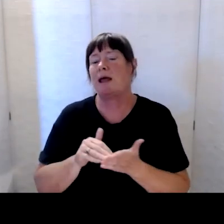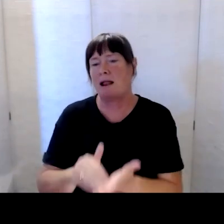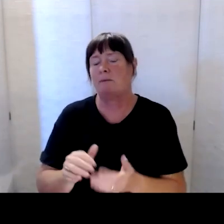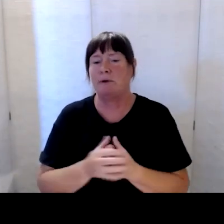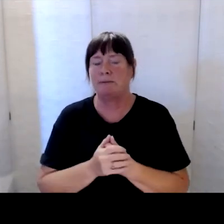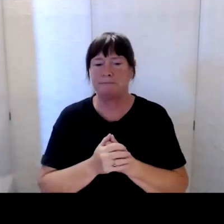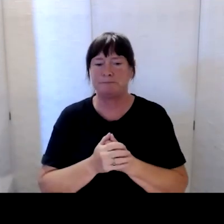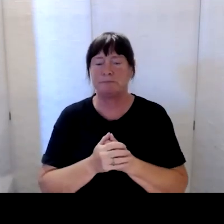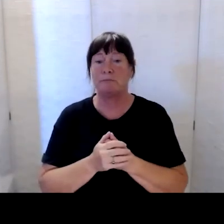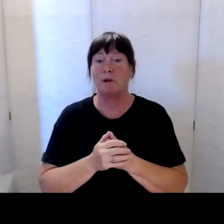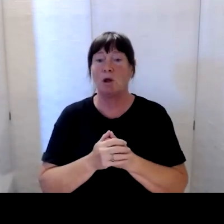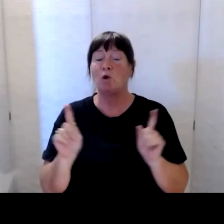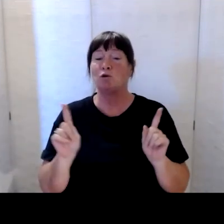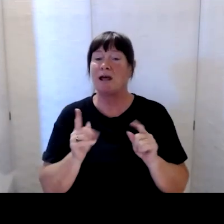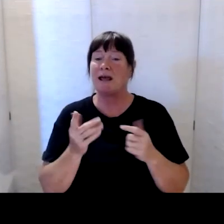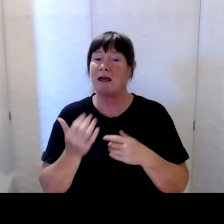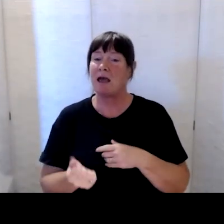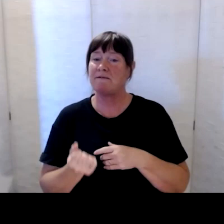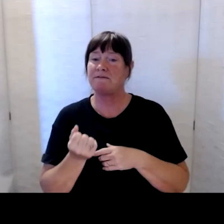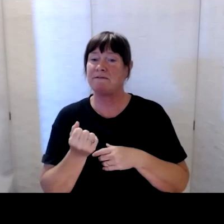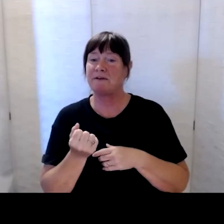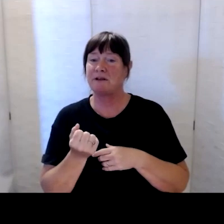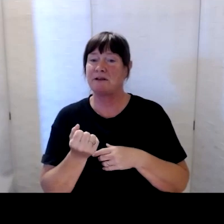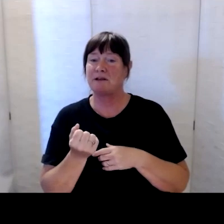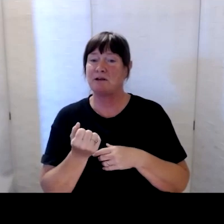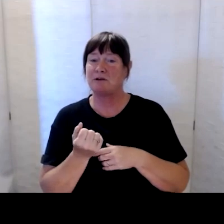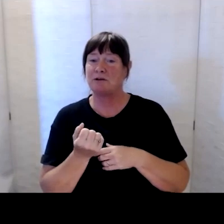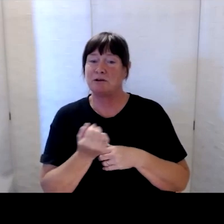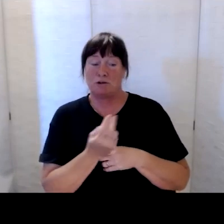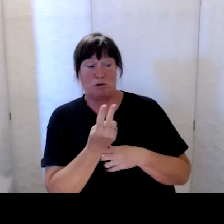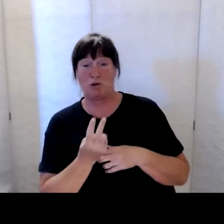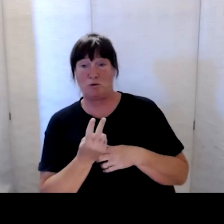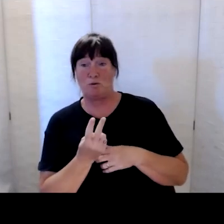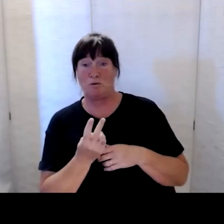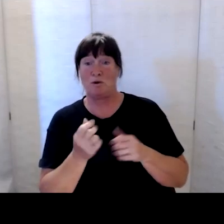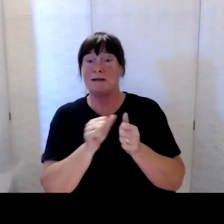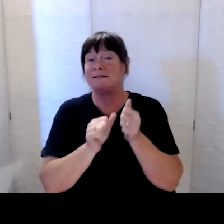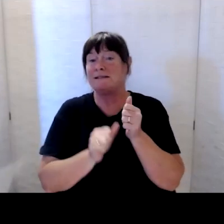Today I’m joined by Whaikaha’s, two of our Deputy Chief Executives.